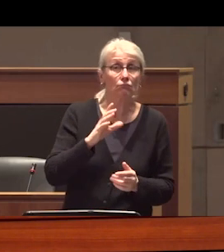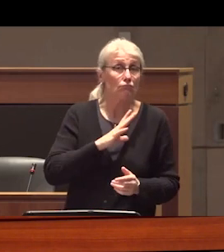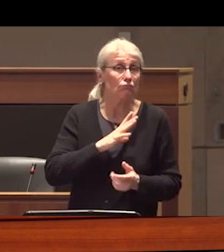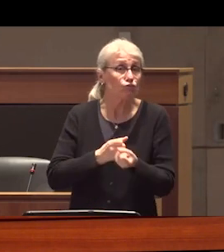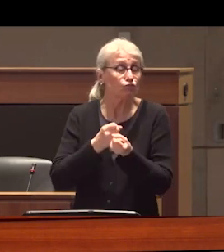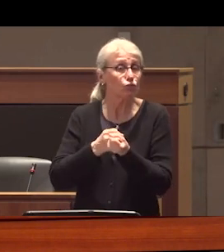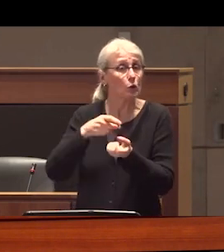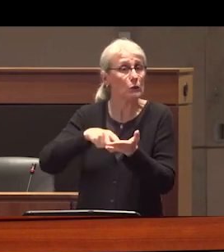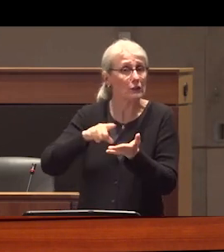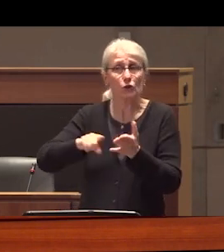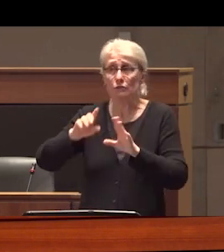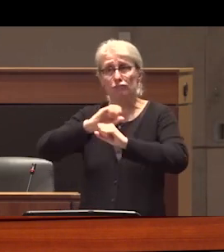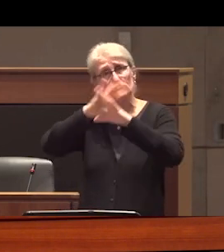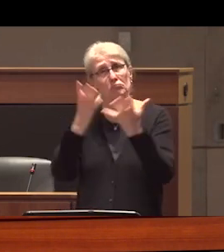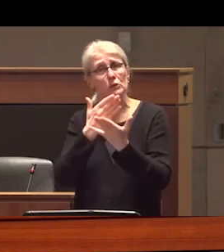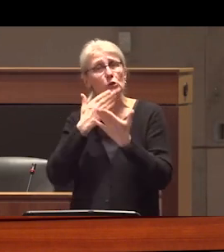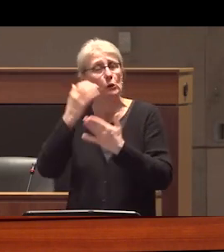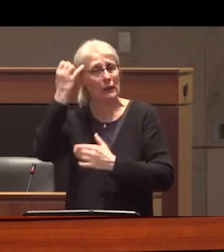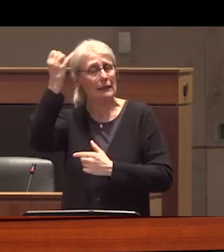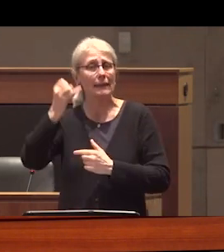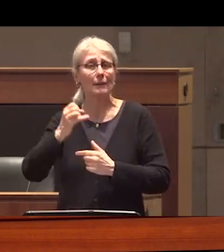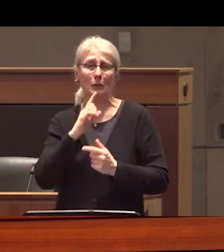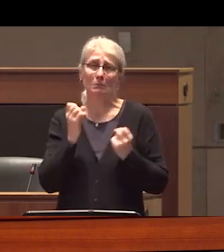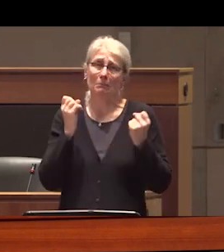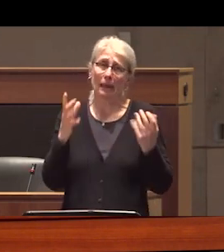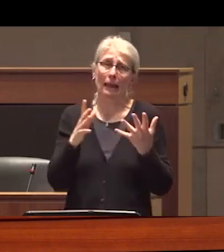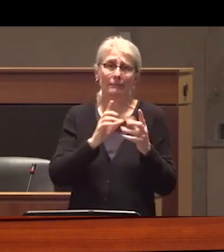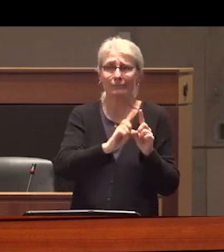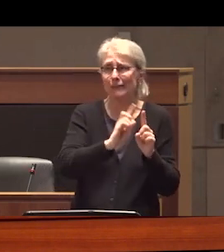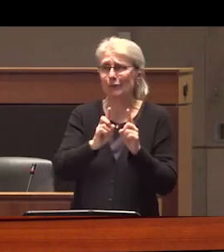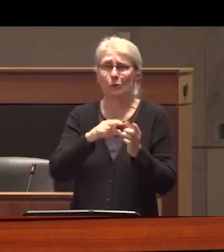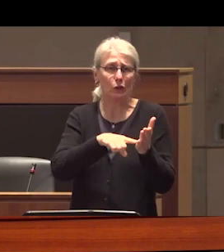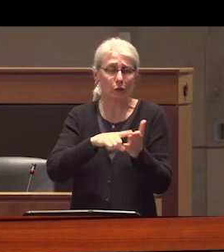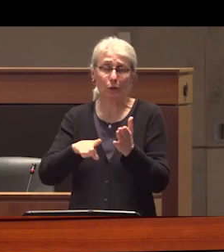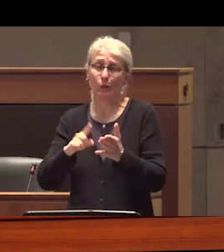inherently but there are many many researchers who have built pretty illustrious careers on the